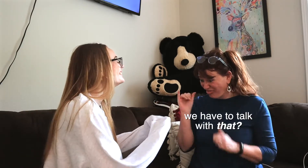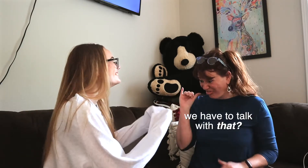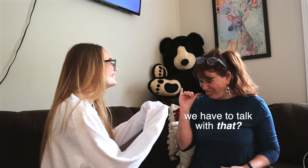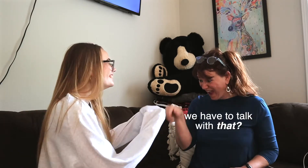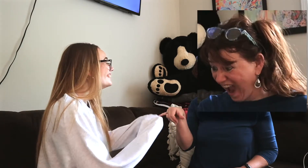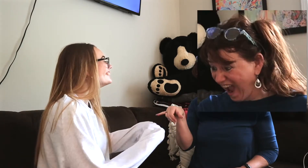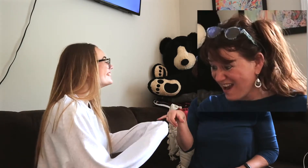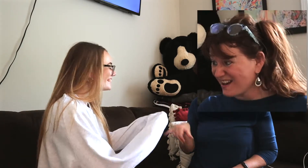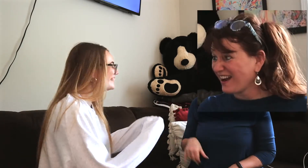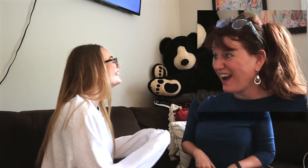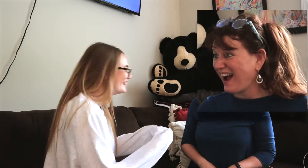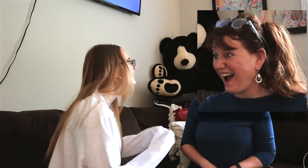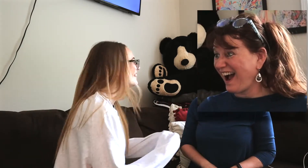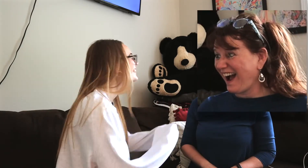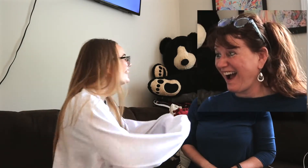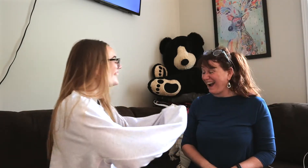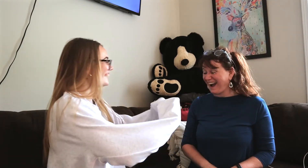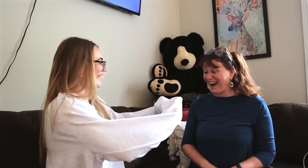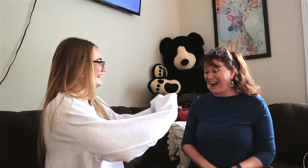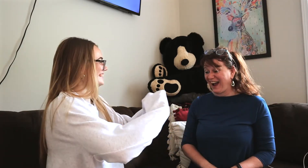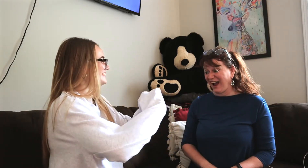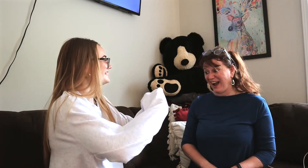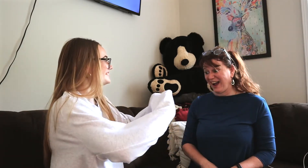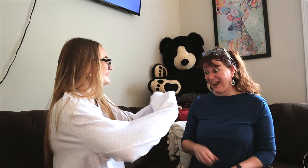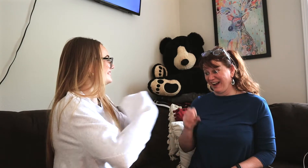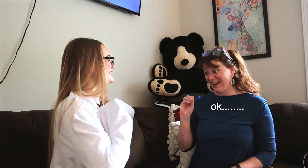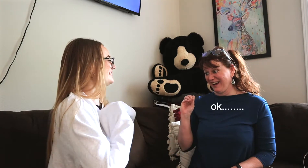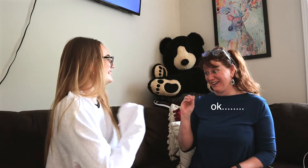*laughing* okay